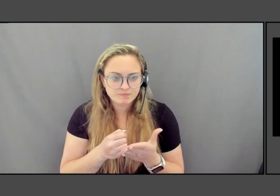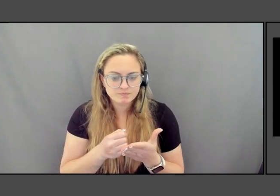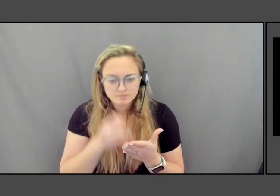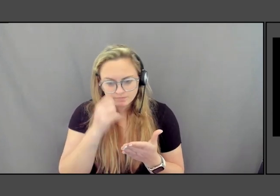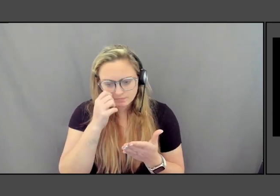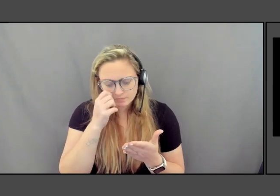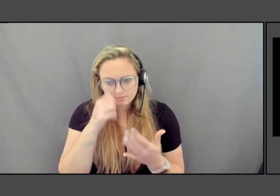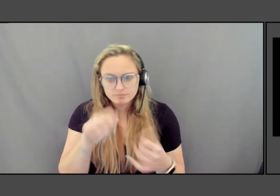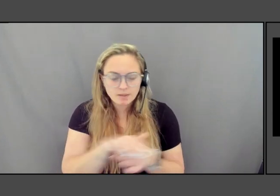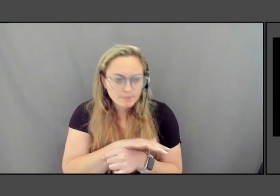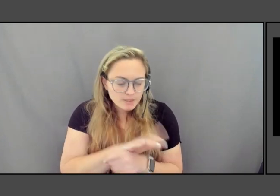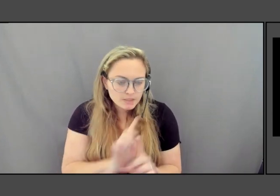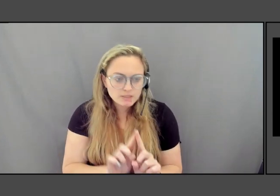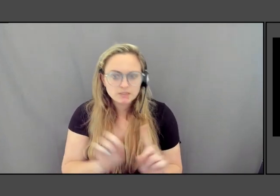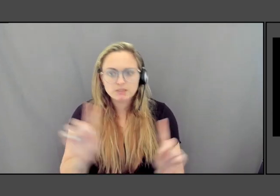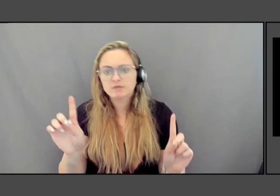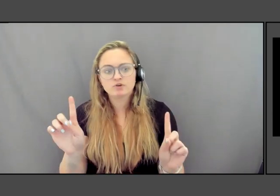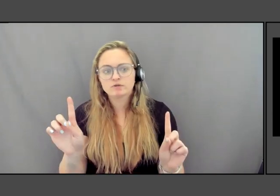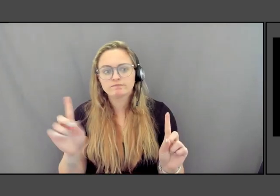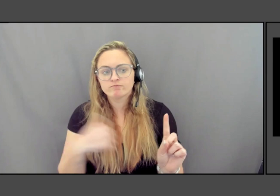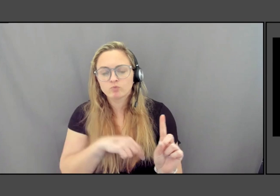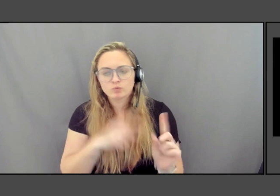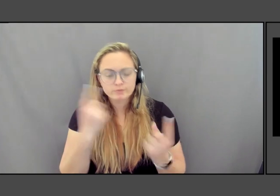form from what we're thinking of what's cut in stone.